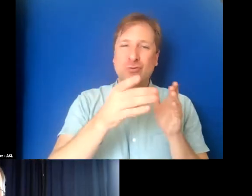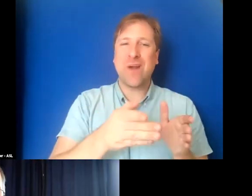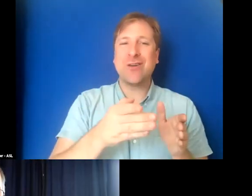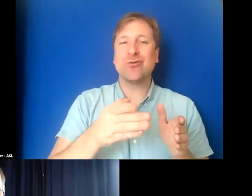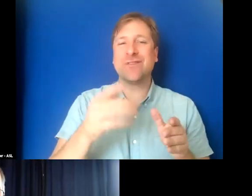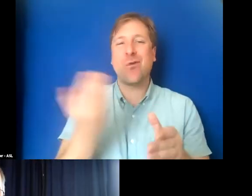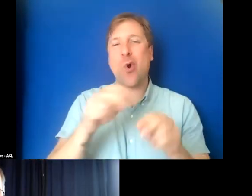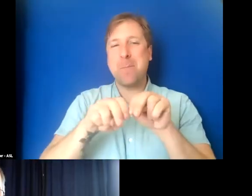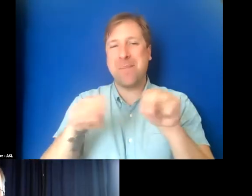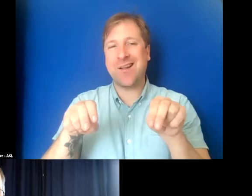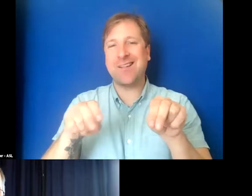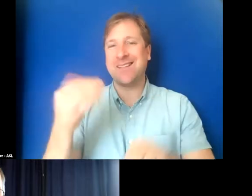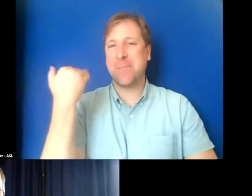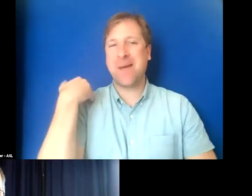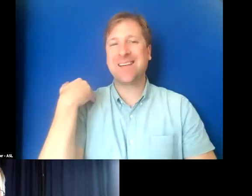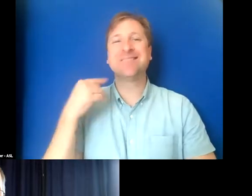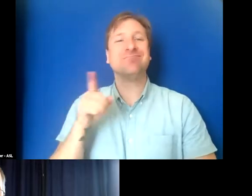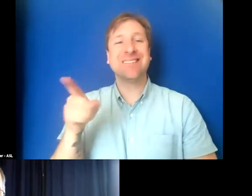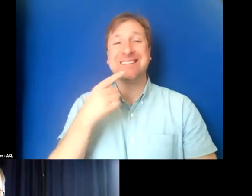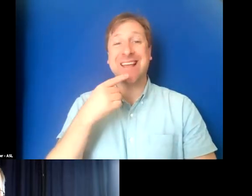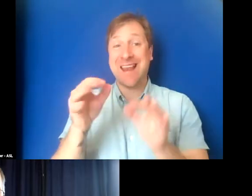often says captioning now